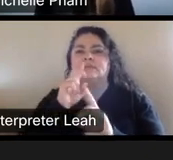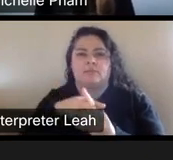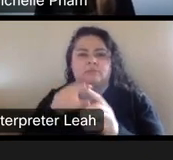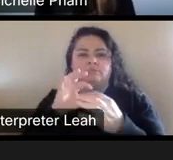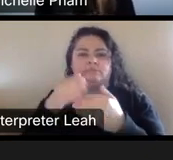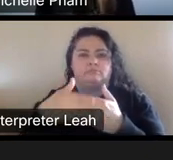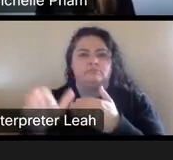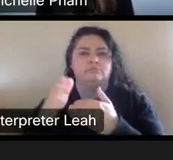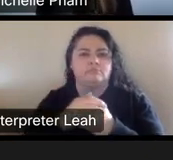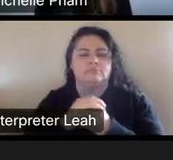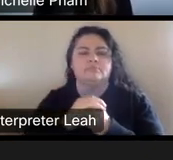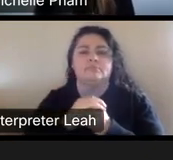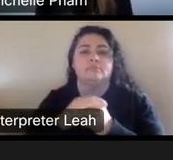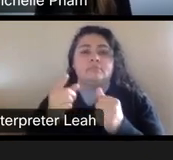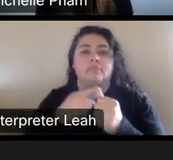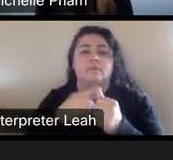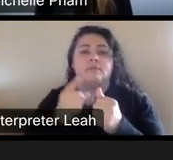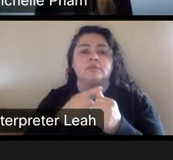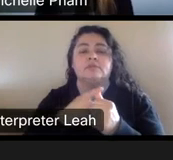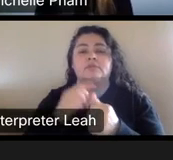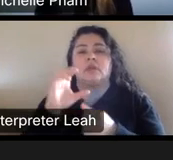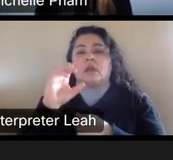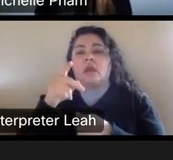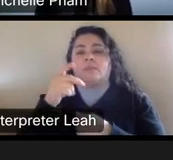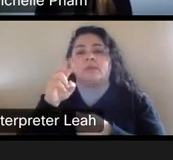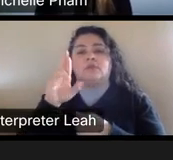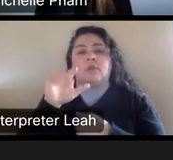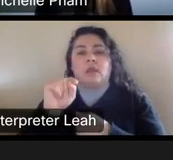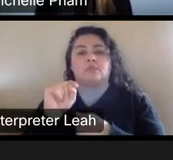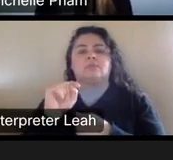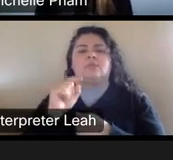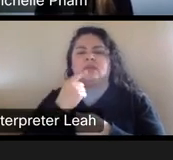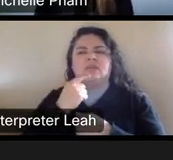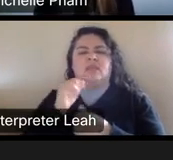So 1st, what is copyright kind of said it a couple of times already, but.